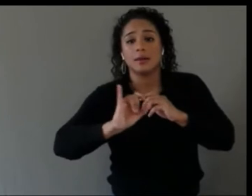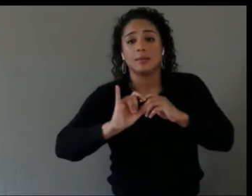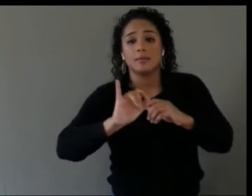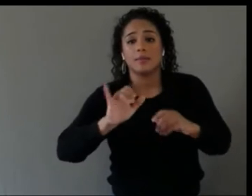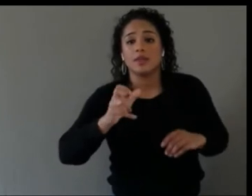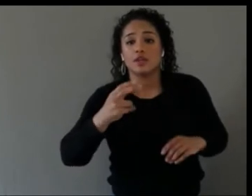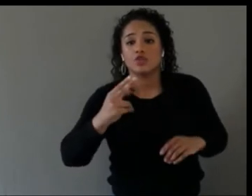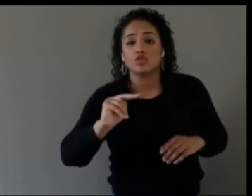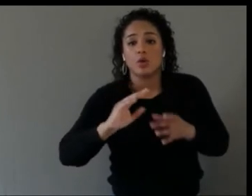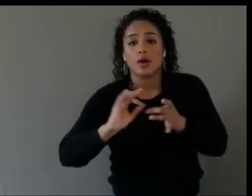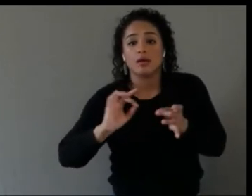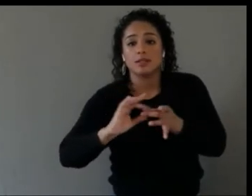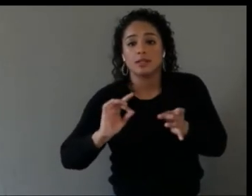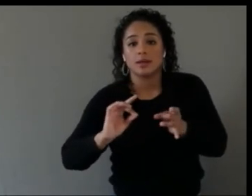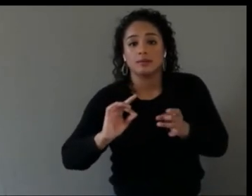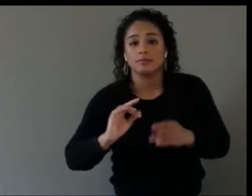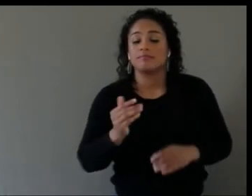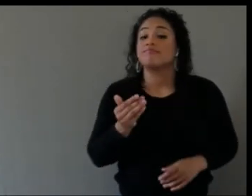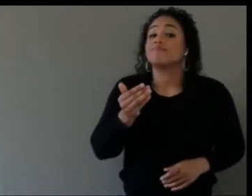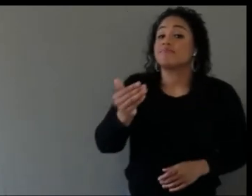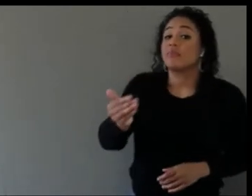Go ahead, Johan. Okay.